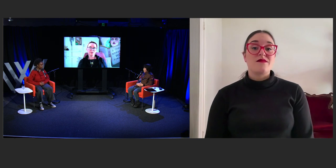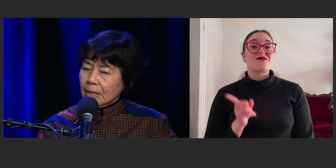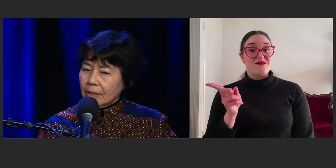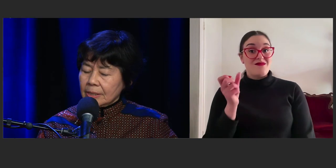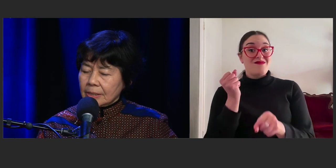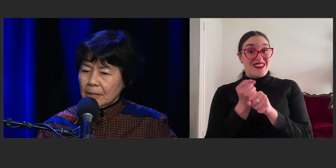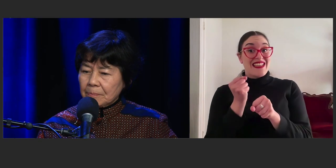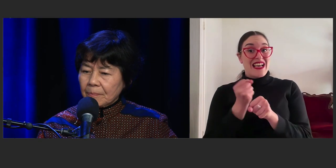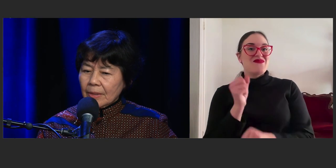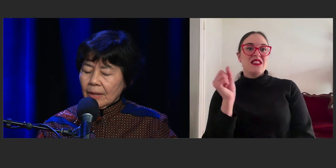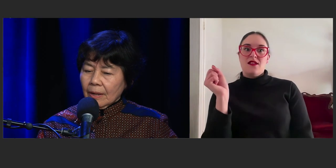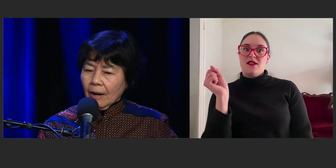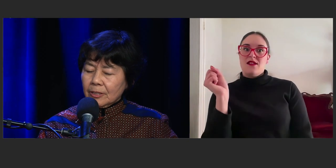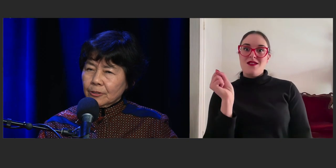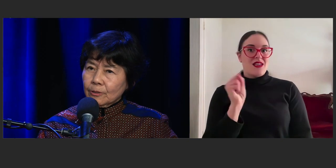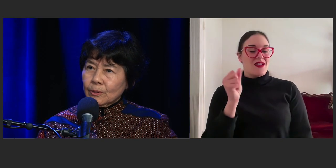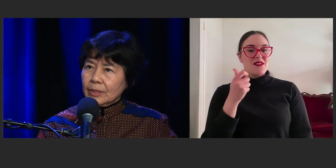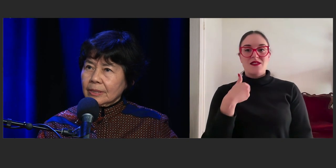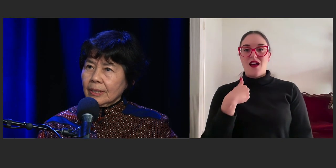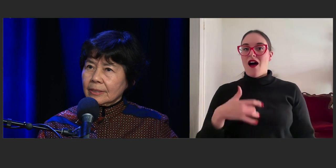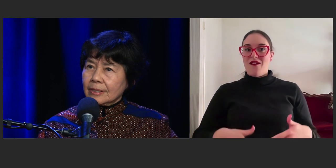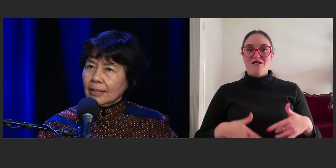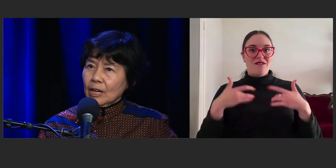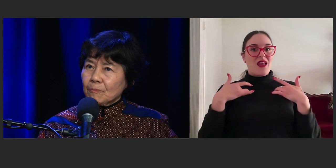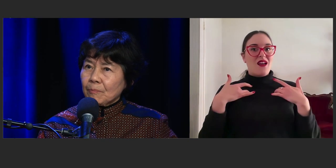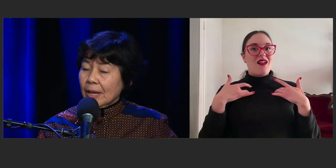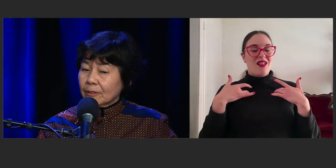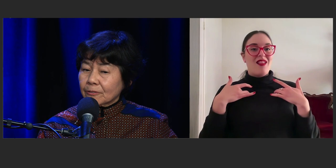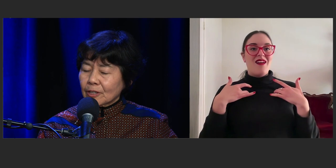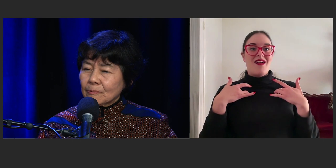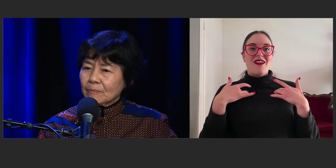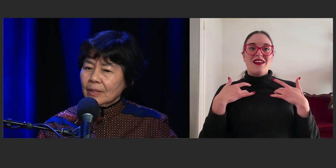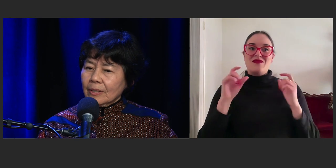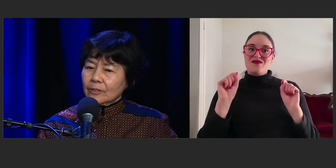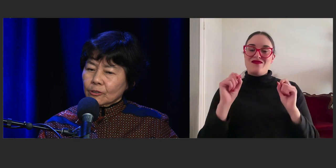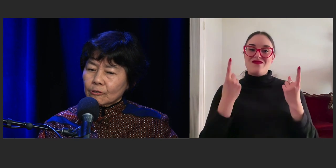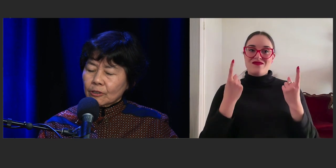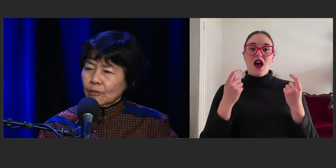because I do get a male from children